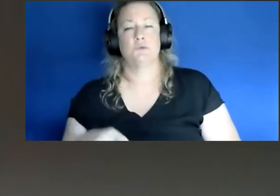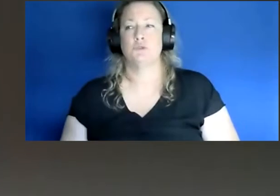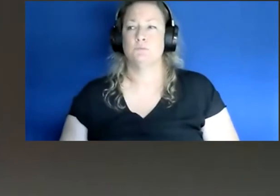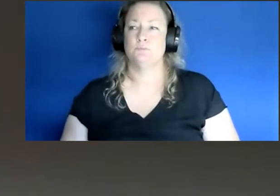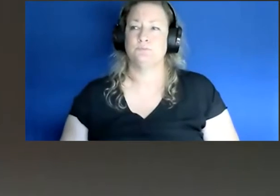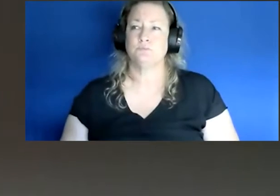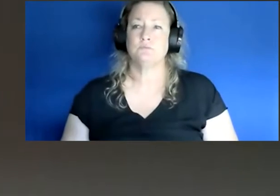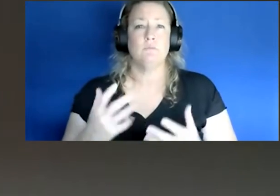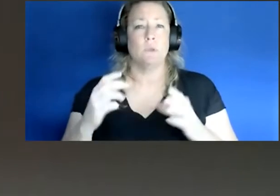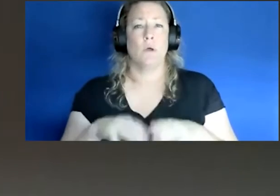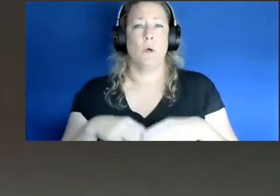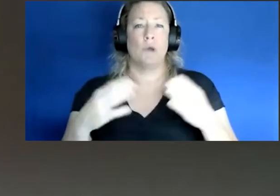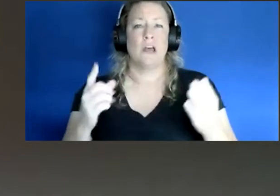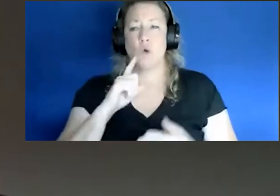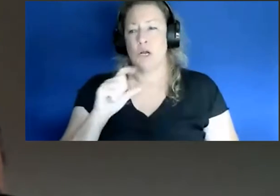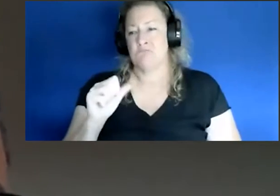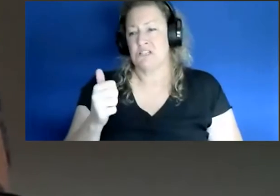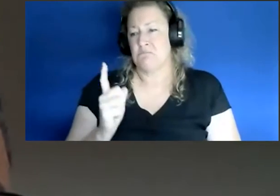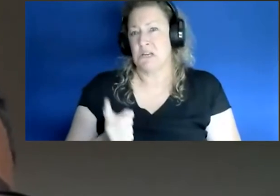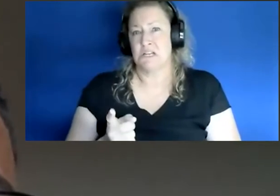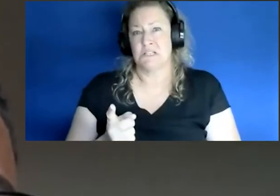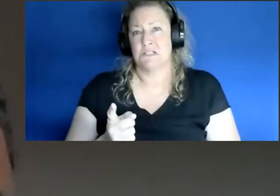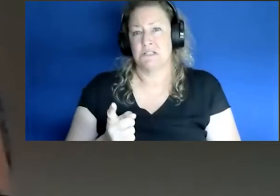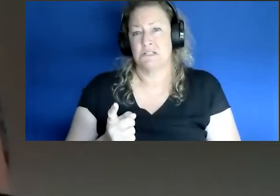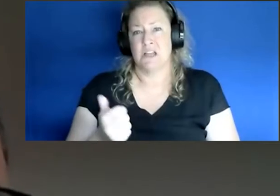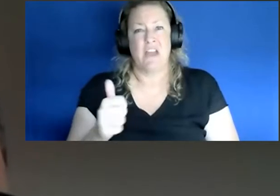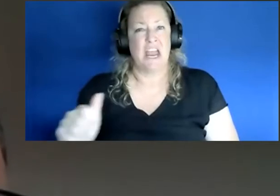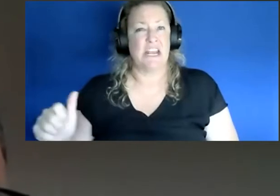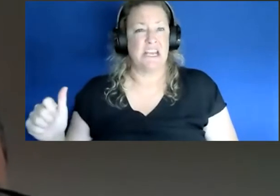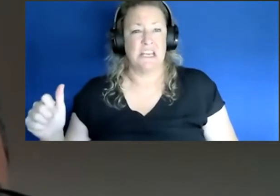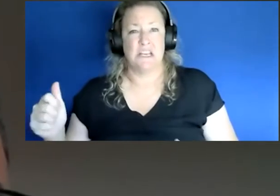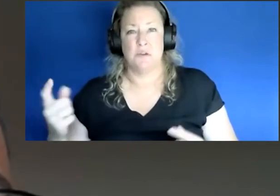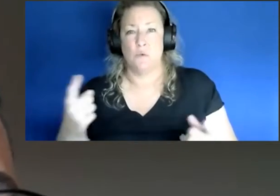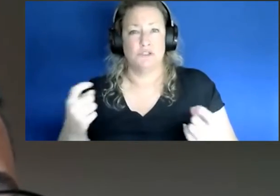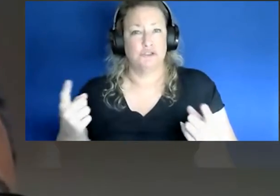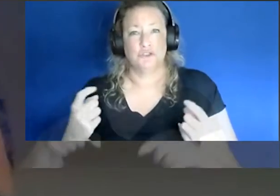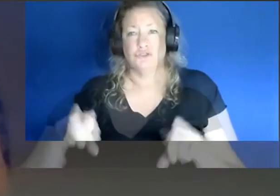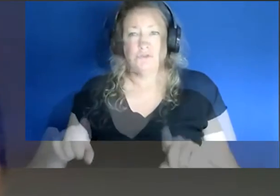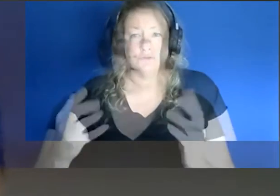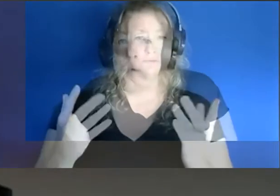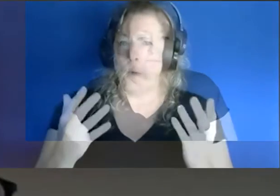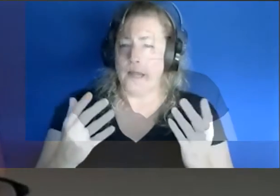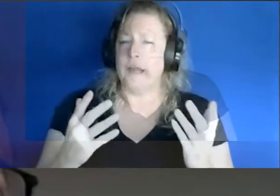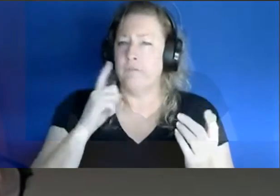I want to open it up for maybe 10 minutes of any questions, if there are any questions. One thing